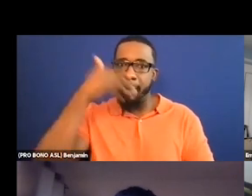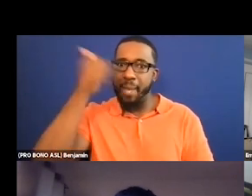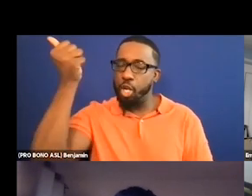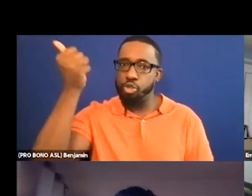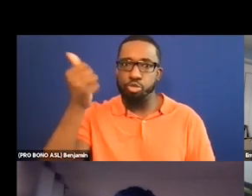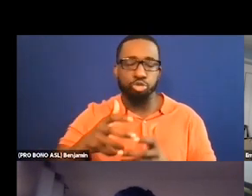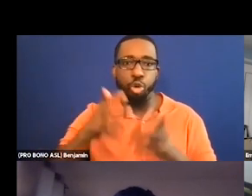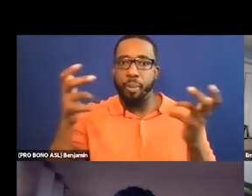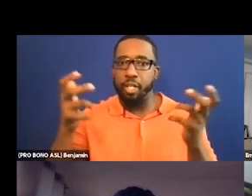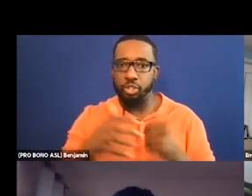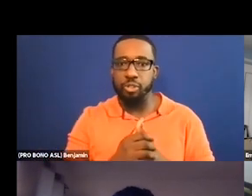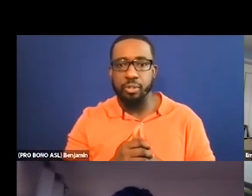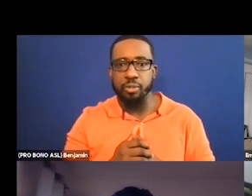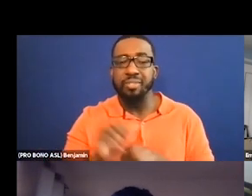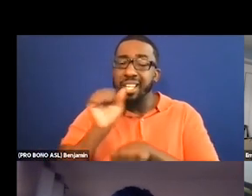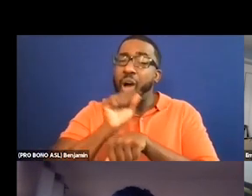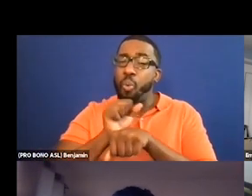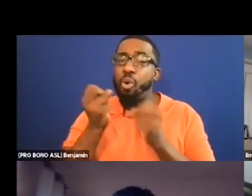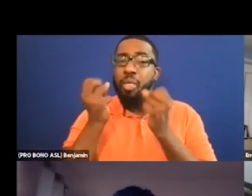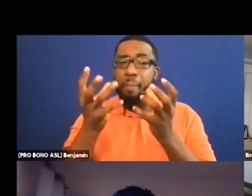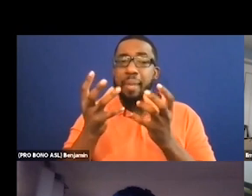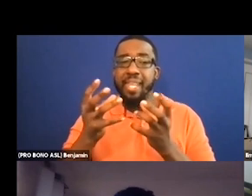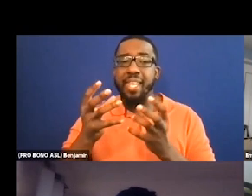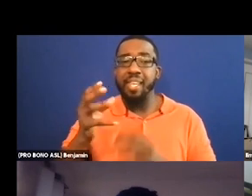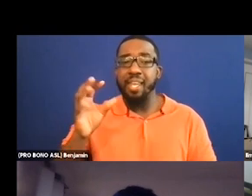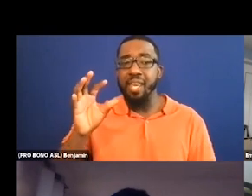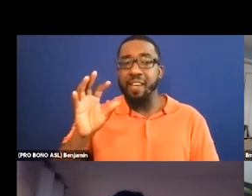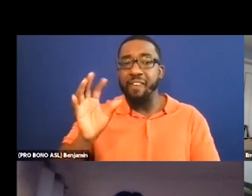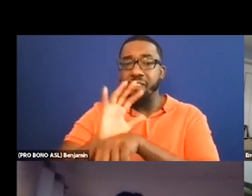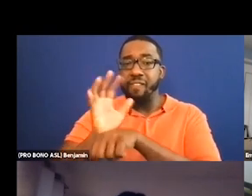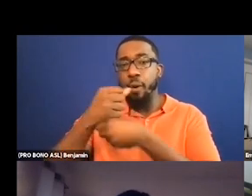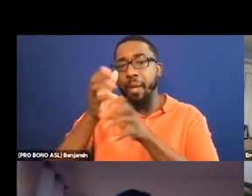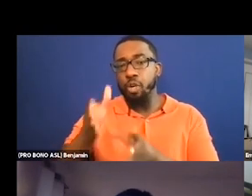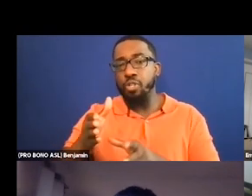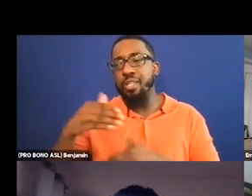I've worked with so many film makers that say the process of having the audio described makes them think